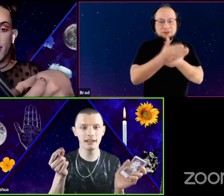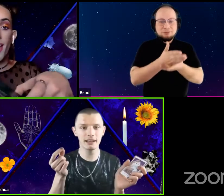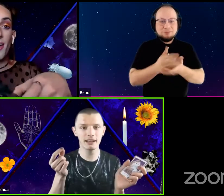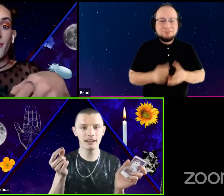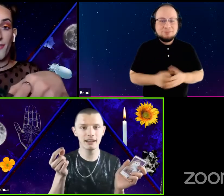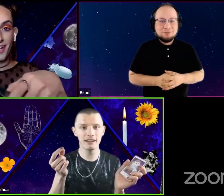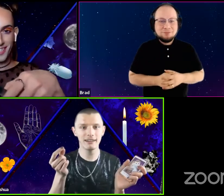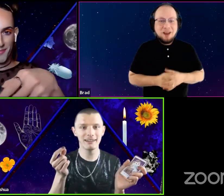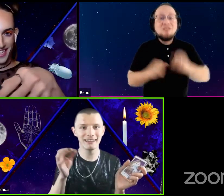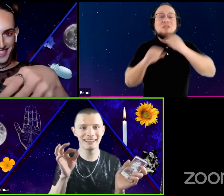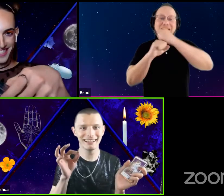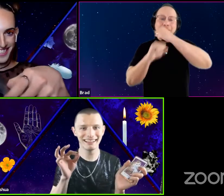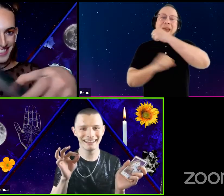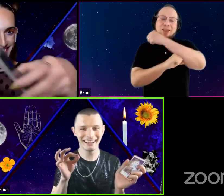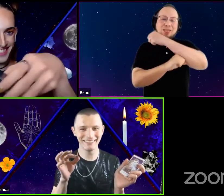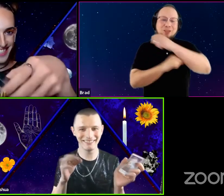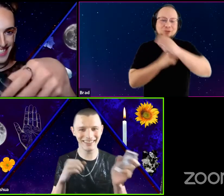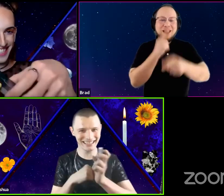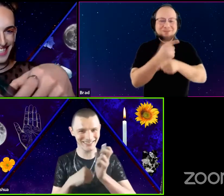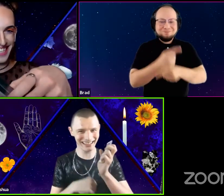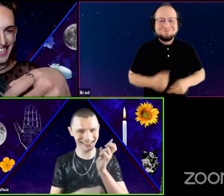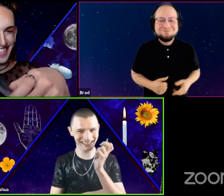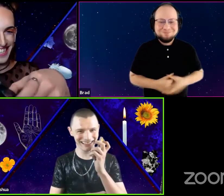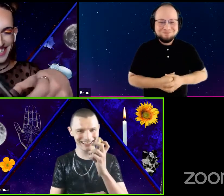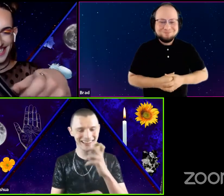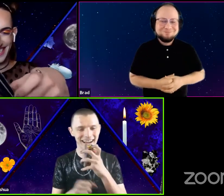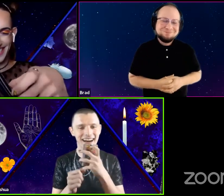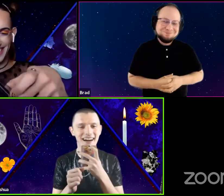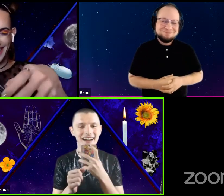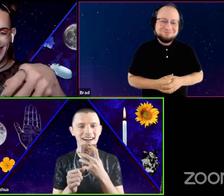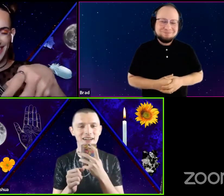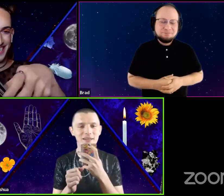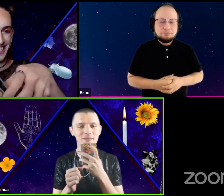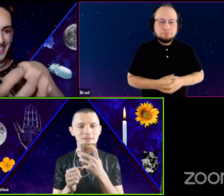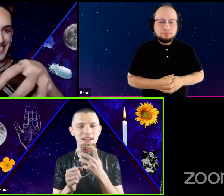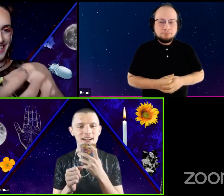Fundamental. Um ah